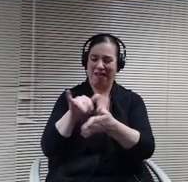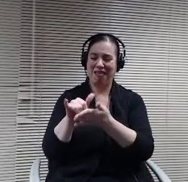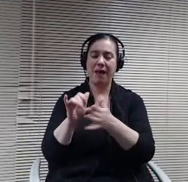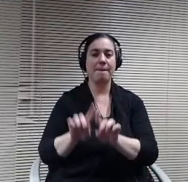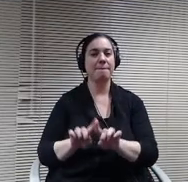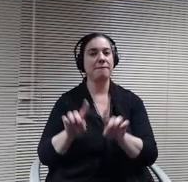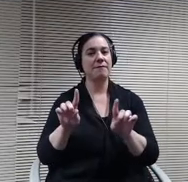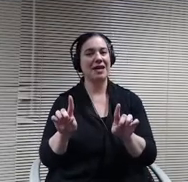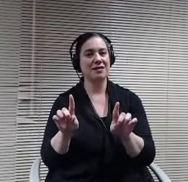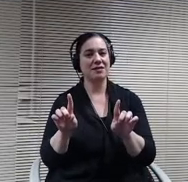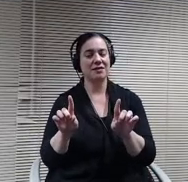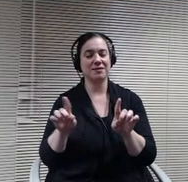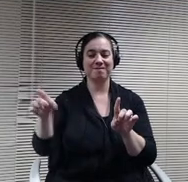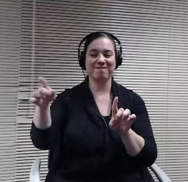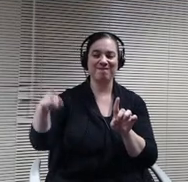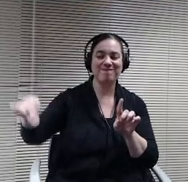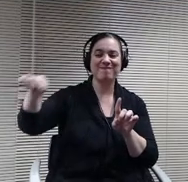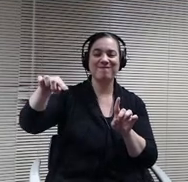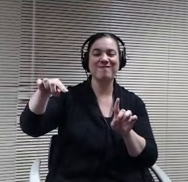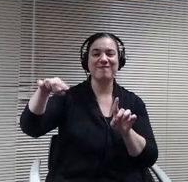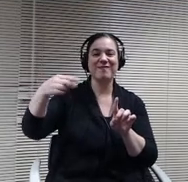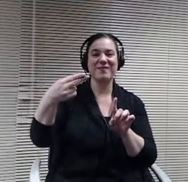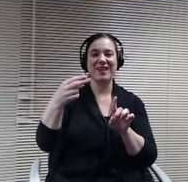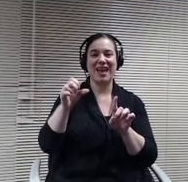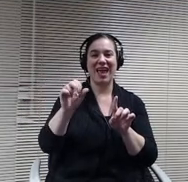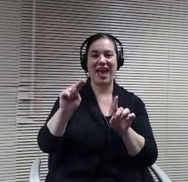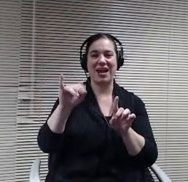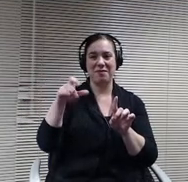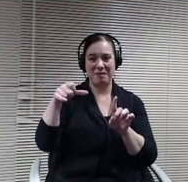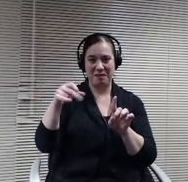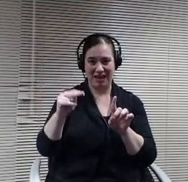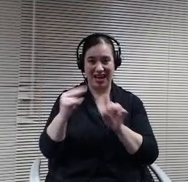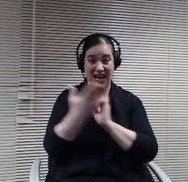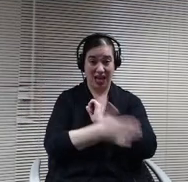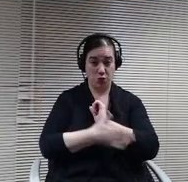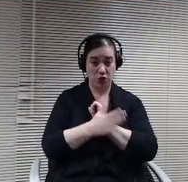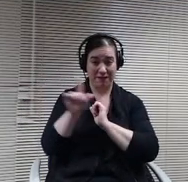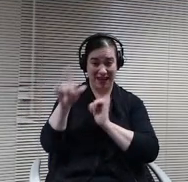deciding for us how much we can do within the science of this of